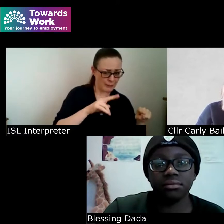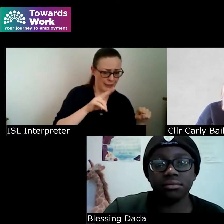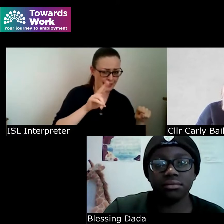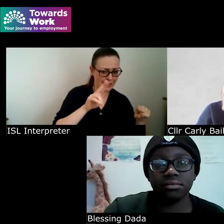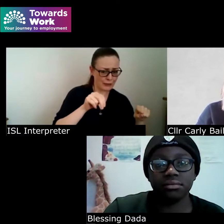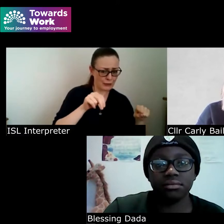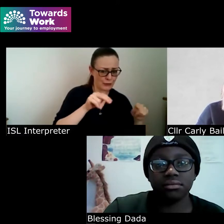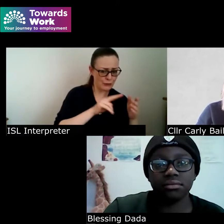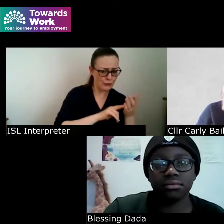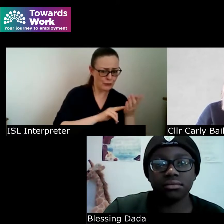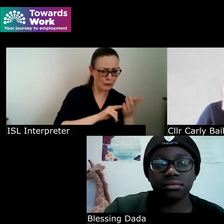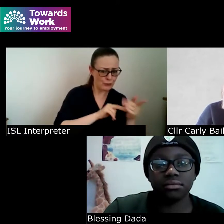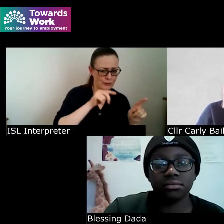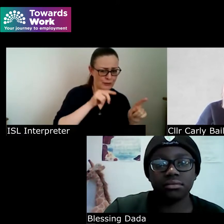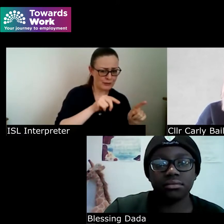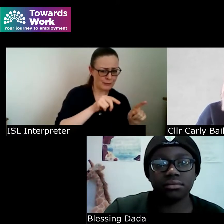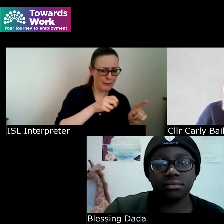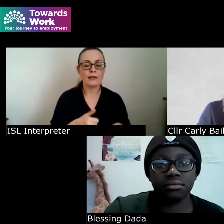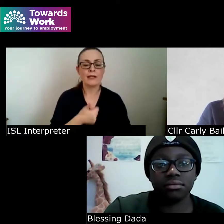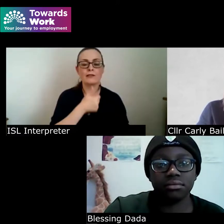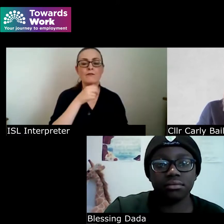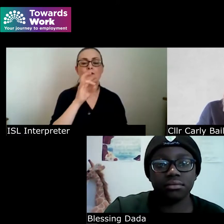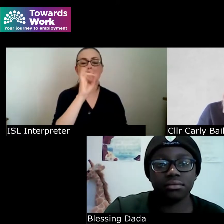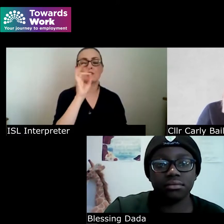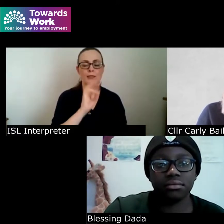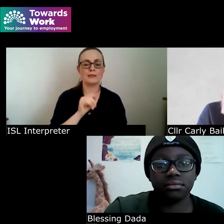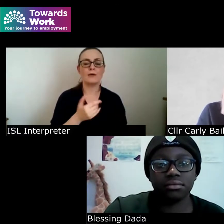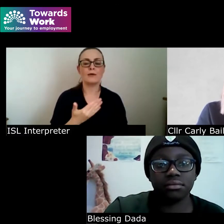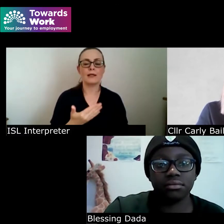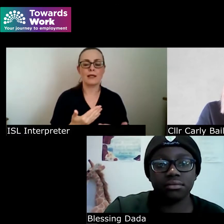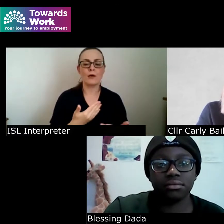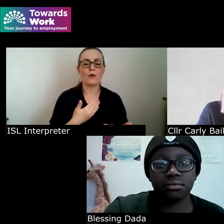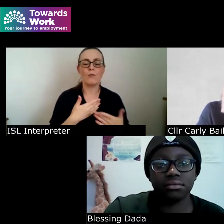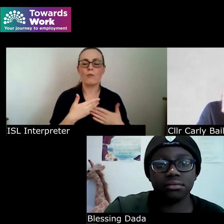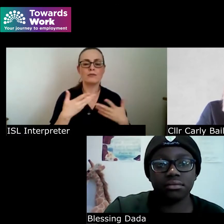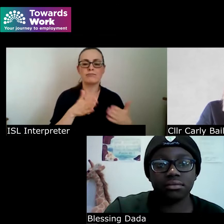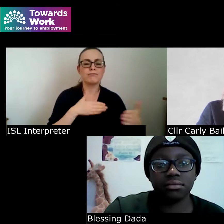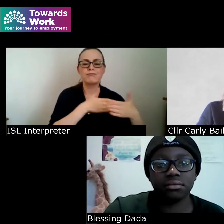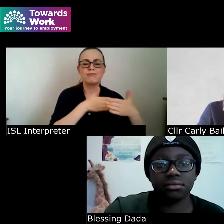to be a problem with her microphone and so like what the greatest barrier to overcome in terms of